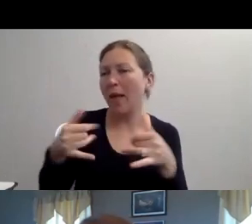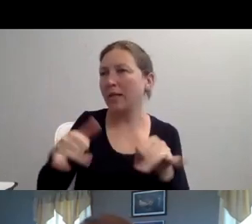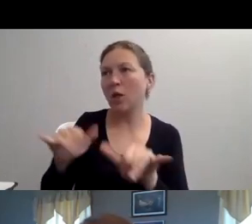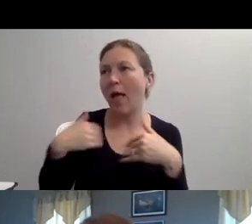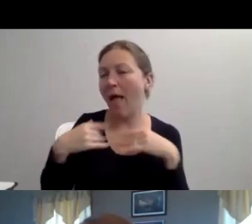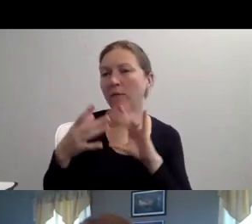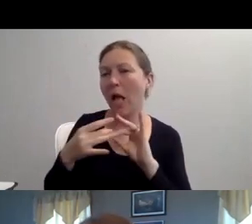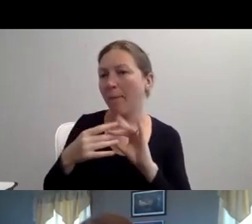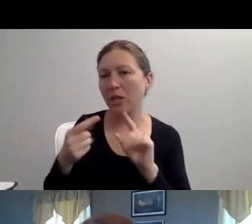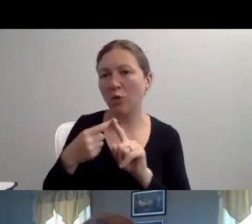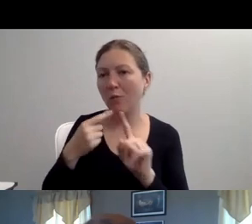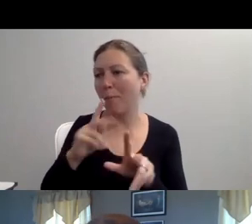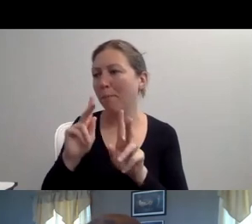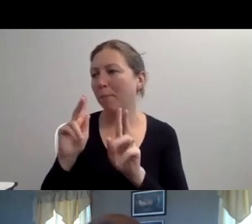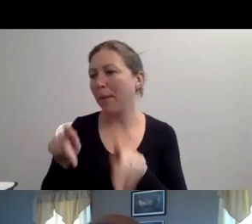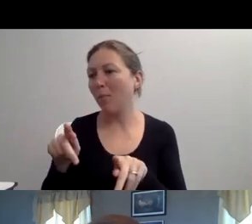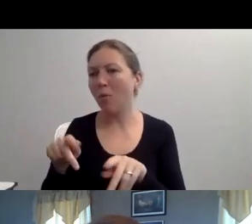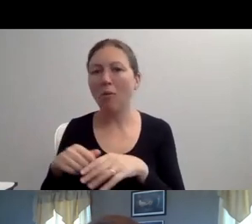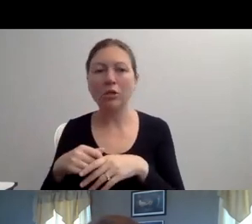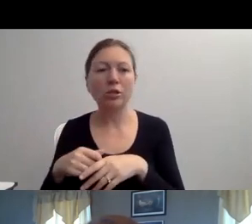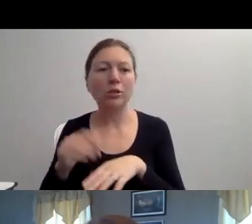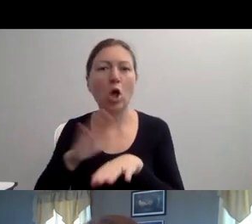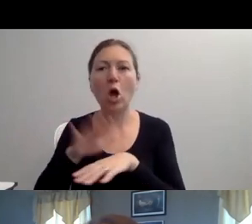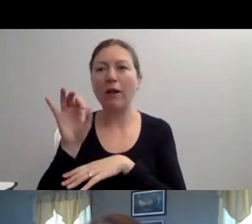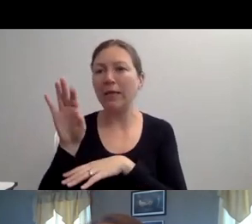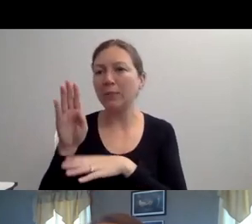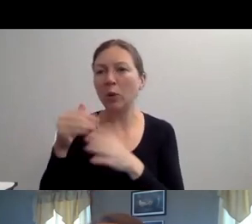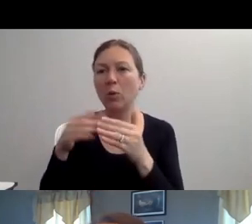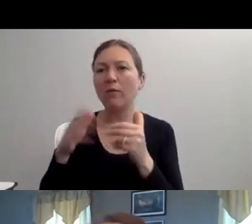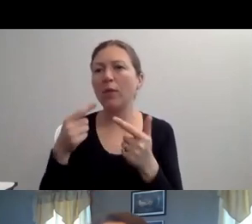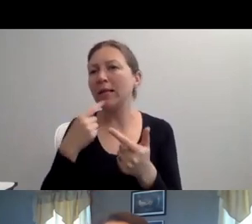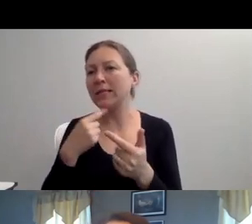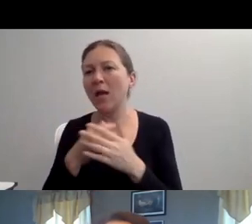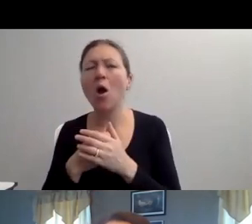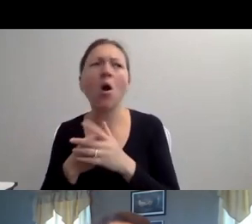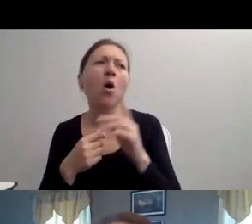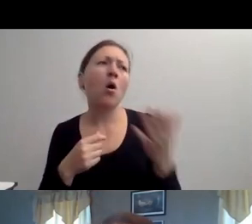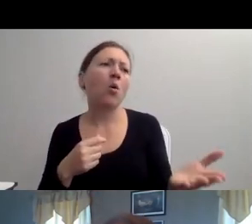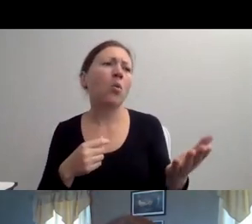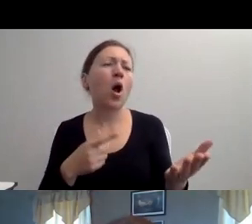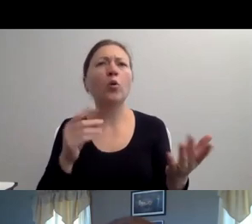SO I THINK THAT MIGHT BE A RESPECTFUL WAY TO REDIRECT THOSE COMMENTS.